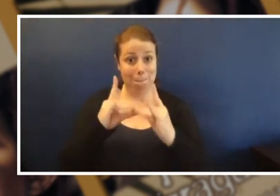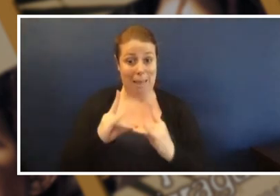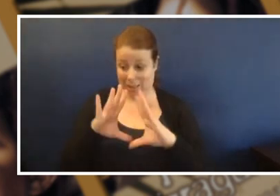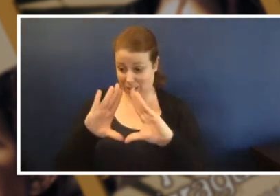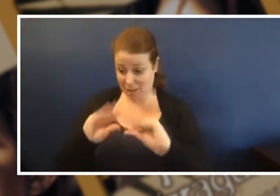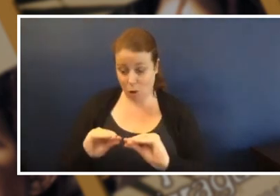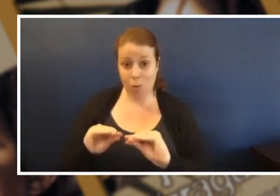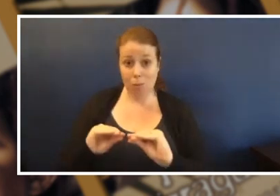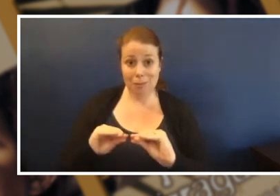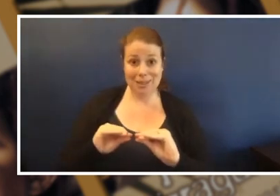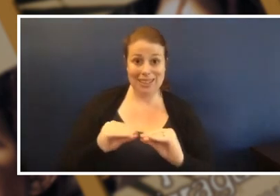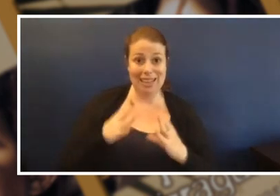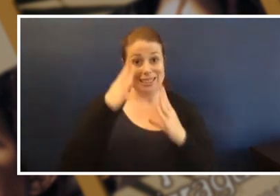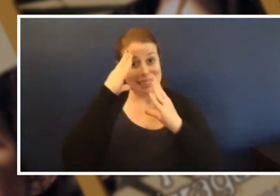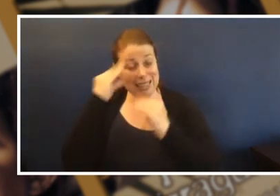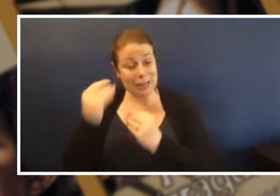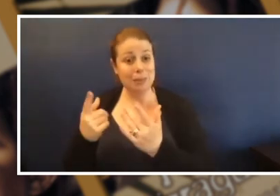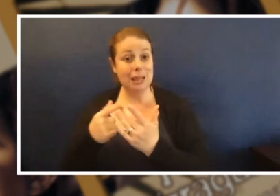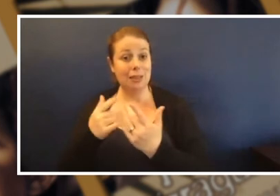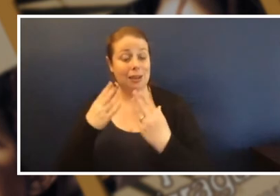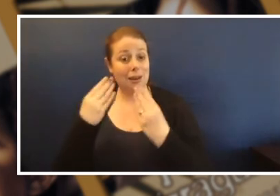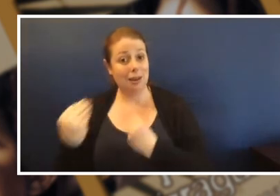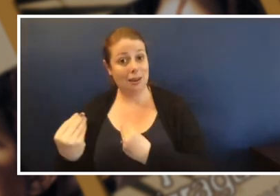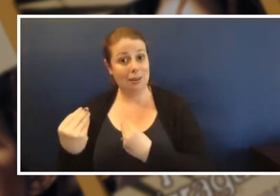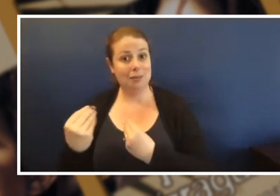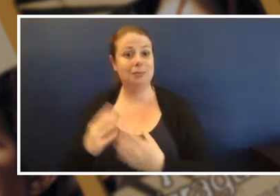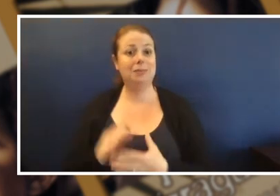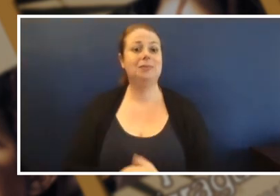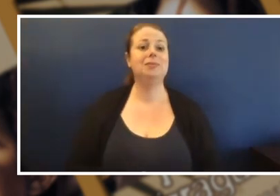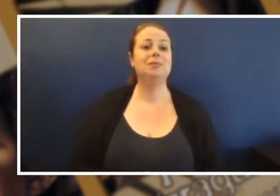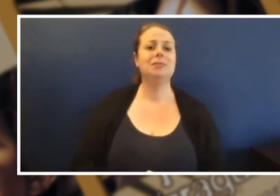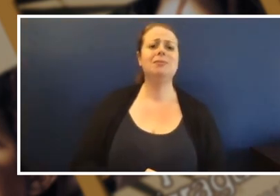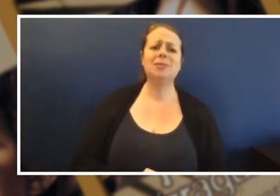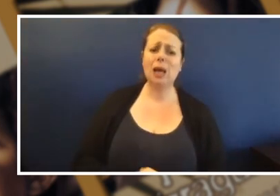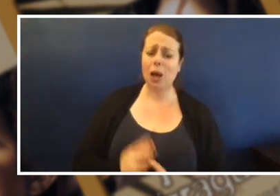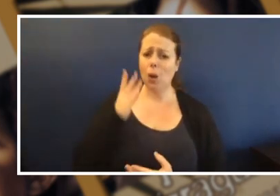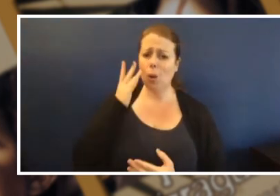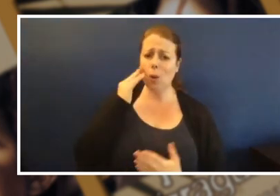the other night I actually felt the same thing, I had a really nice night's sleep after I'd been